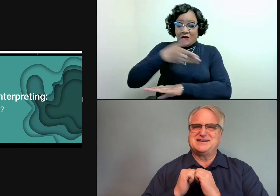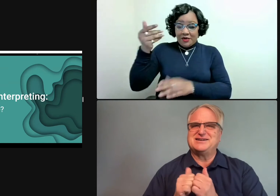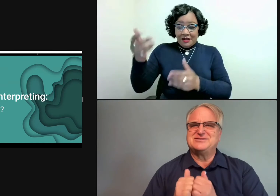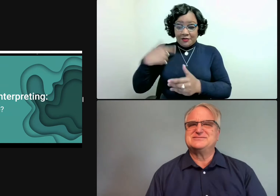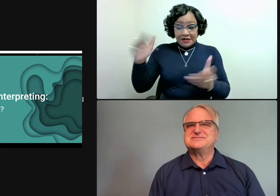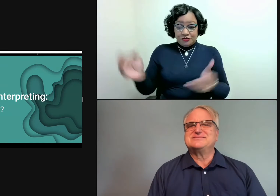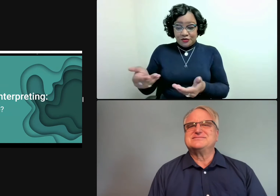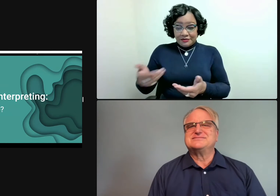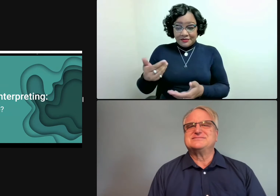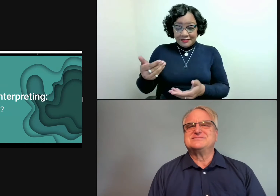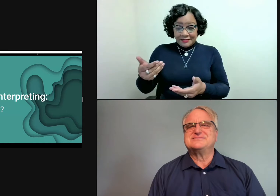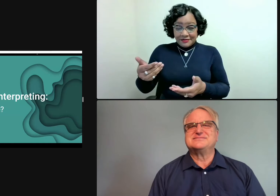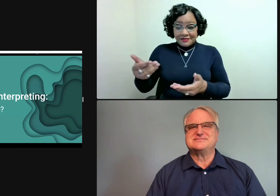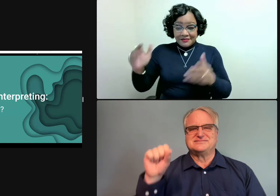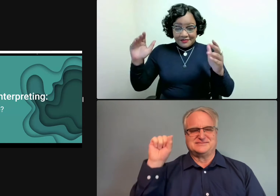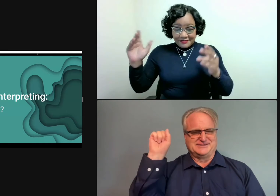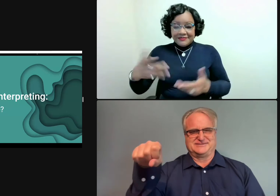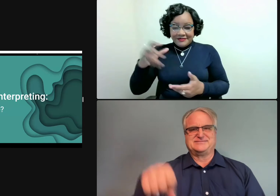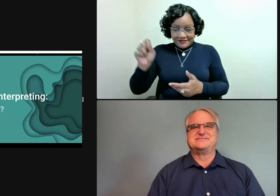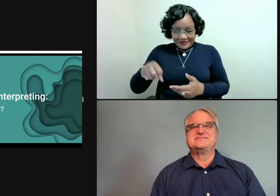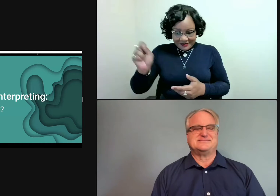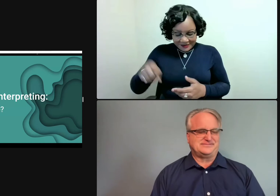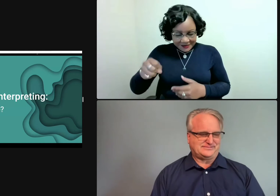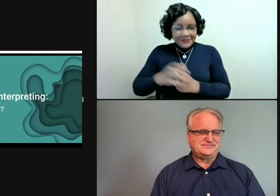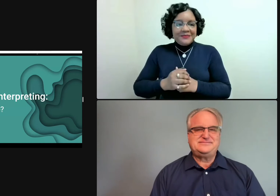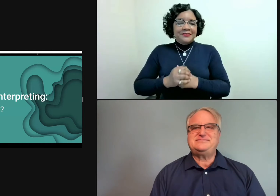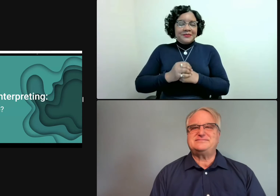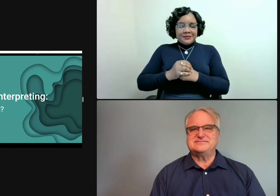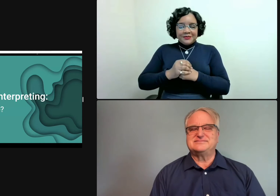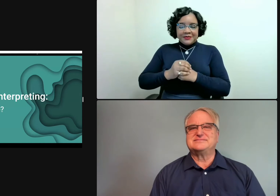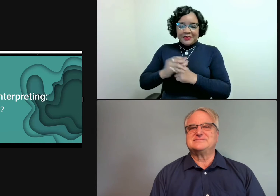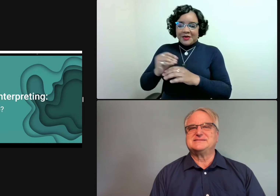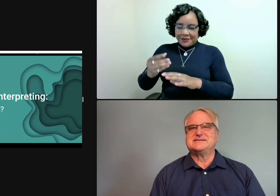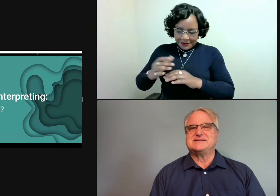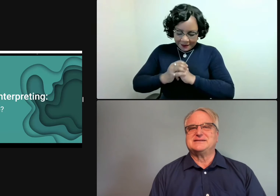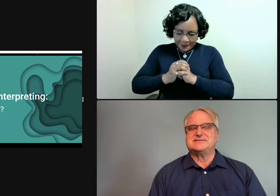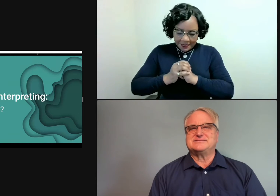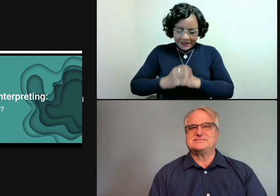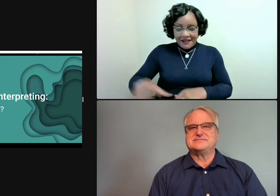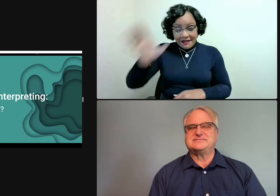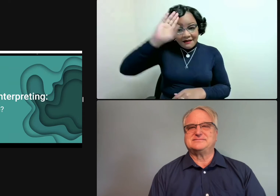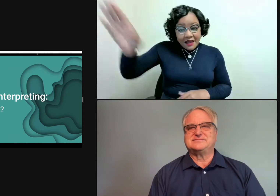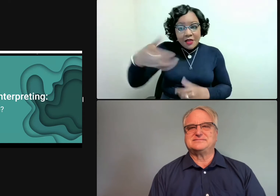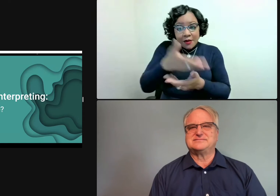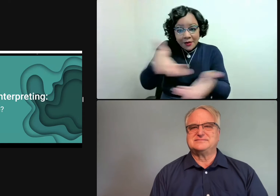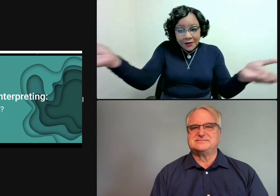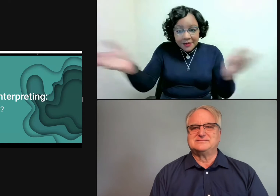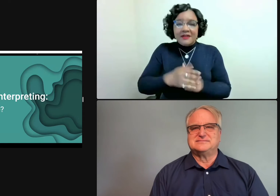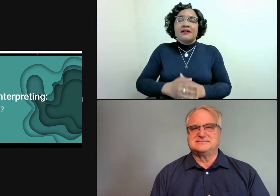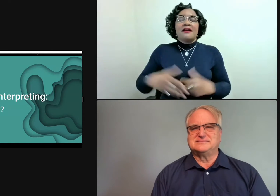Aundrea? OK, I'll go ahead and introduce myself before we get started.